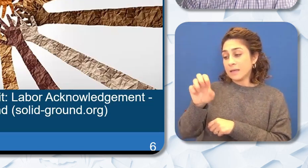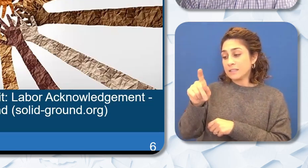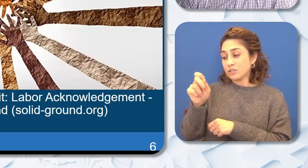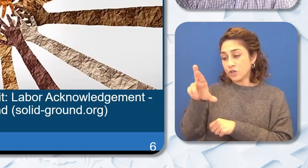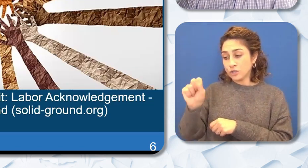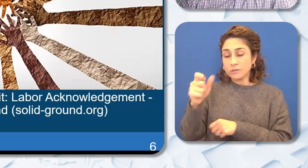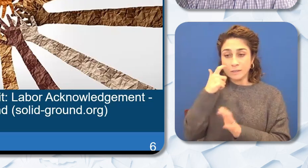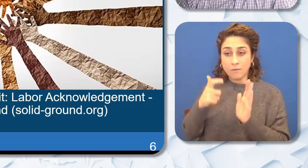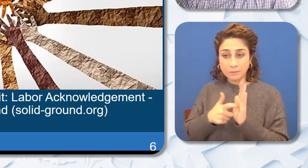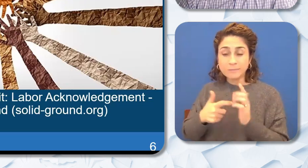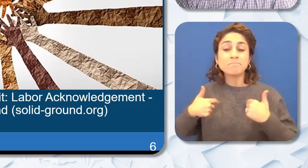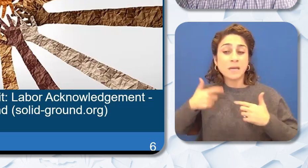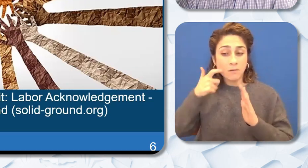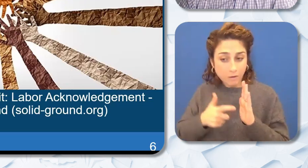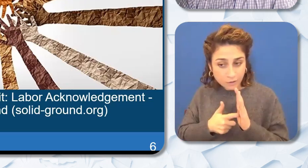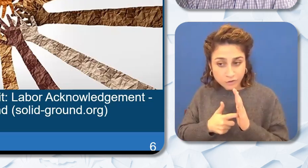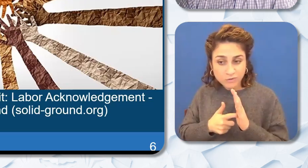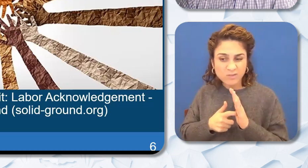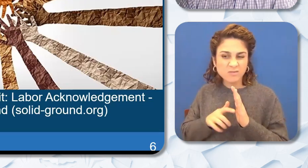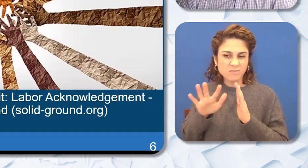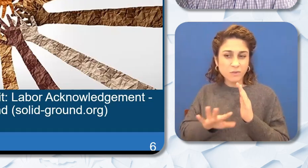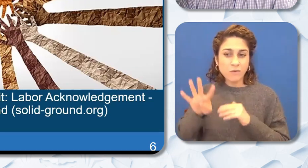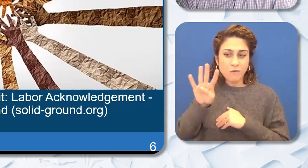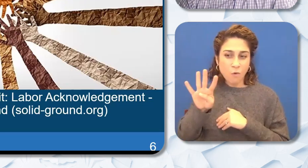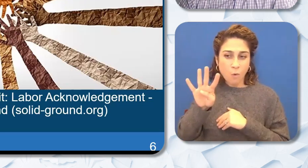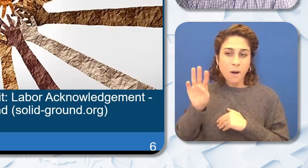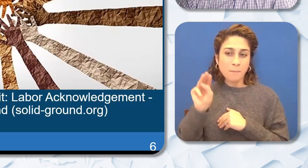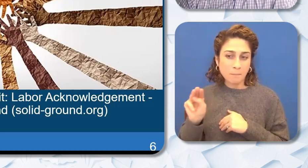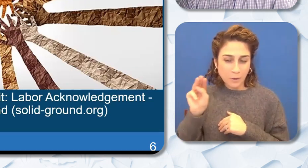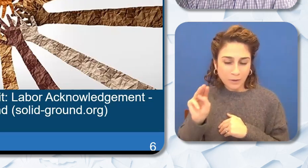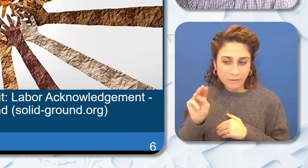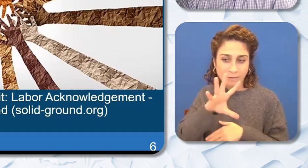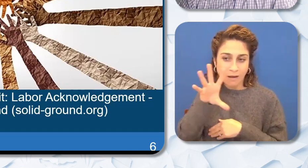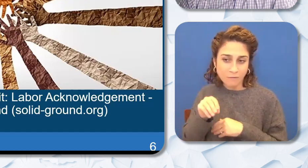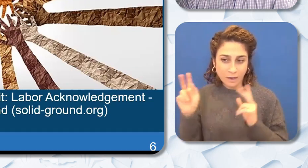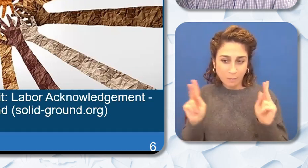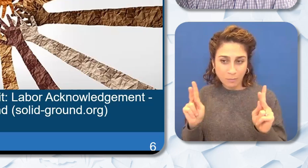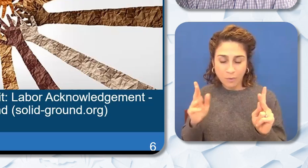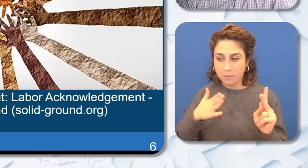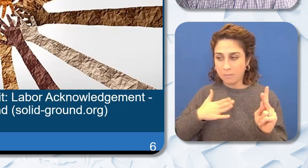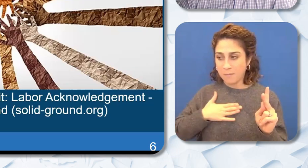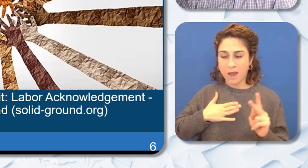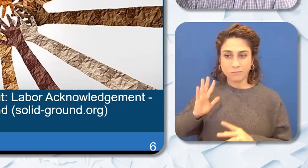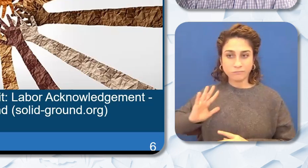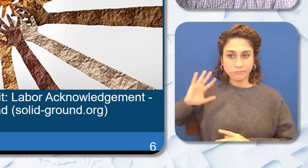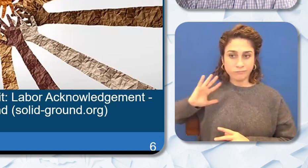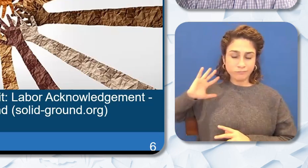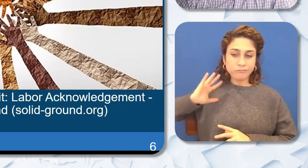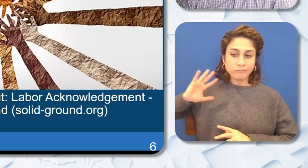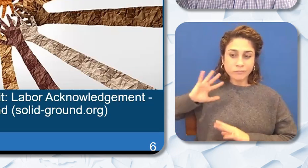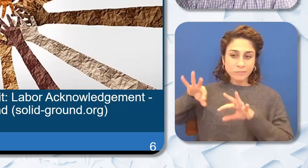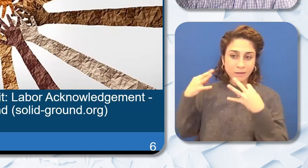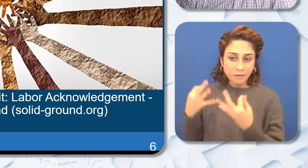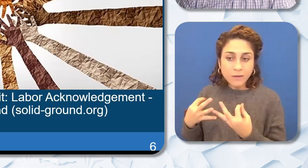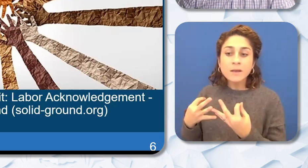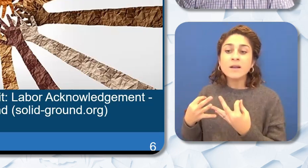nearly 4 million African people my ancestors upon whose enslaves backed along with the land stolen